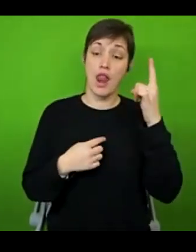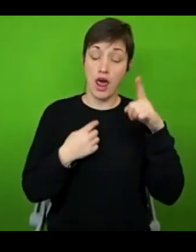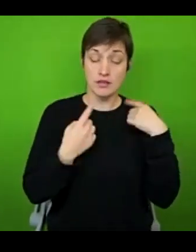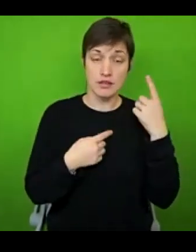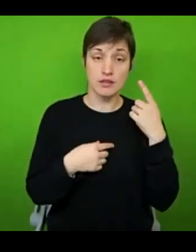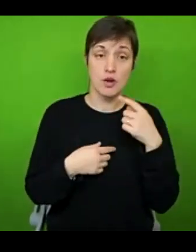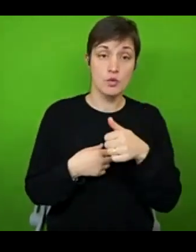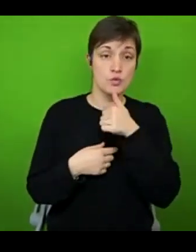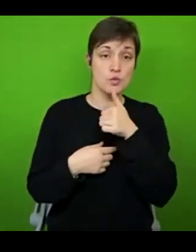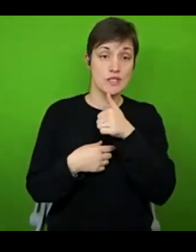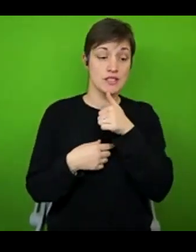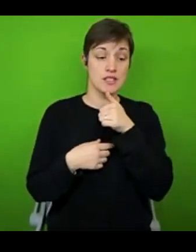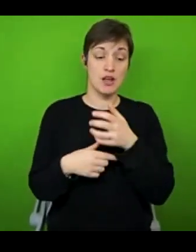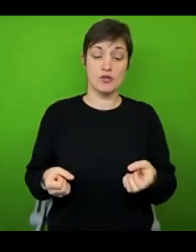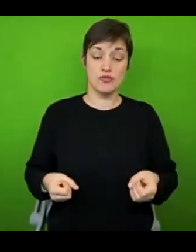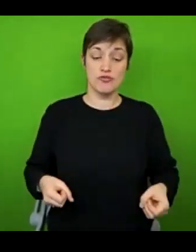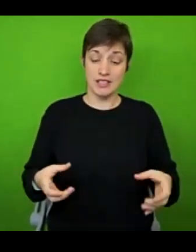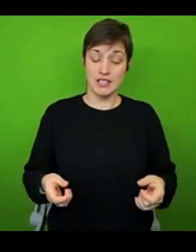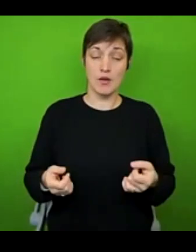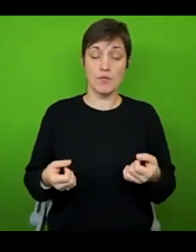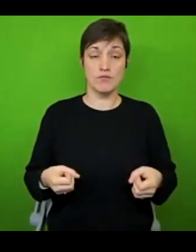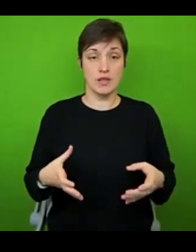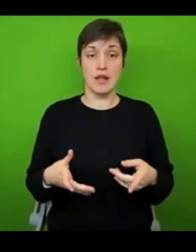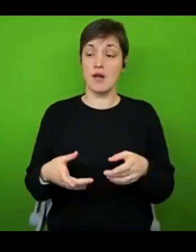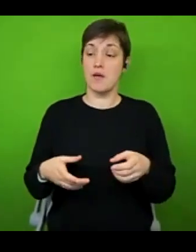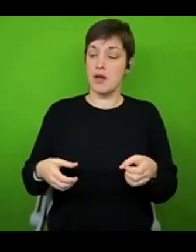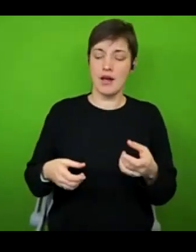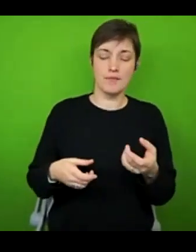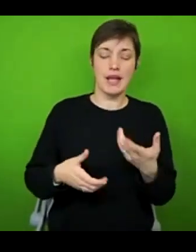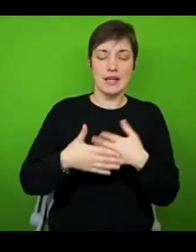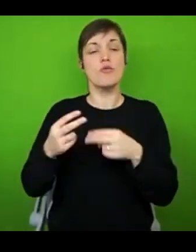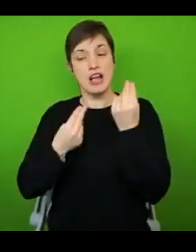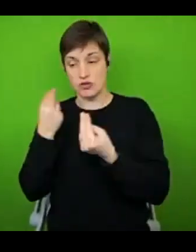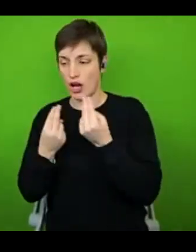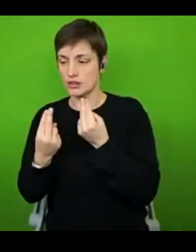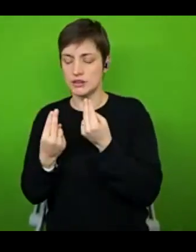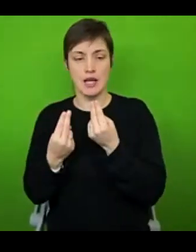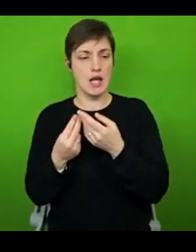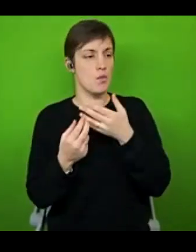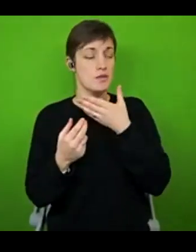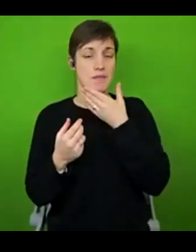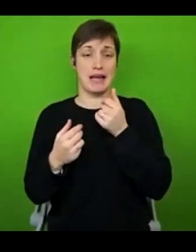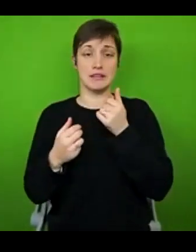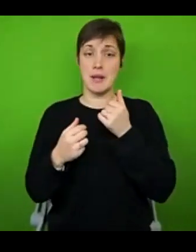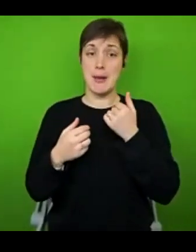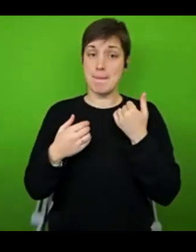to go into a restaurant and a businessman who was power walking in the in the other direction, he was so startled that I'd got up out of the wheelchair that he tripped and